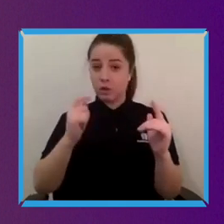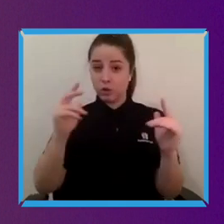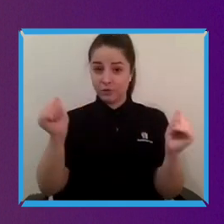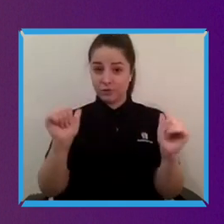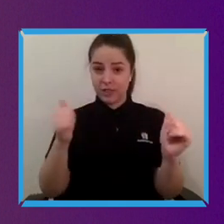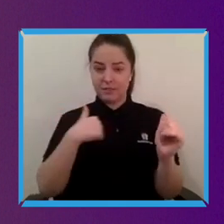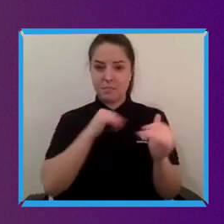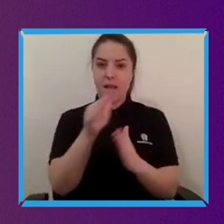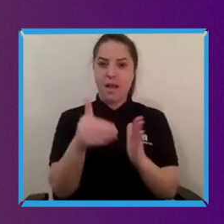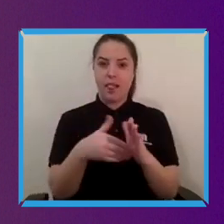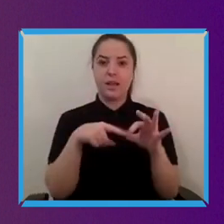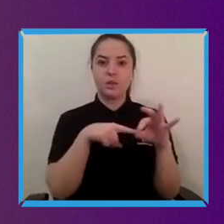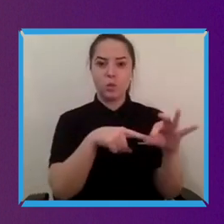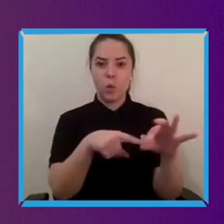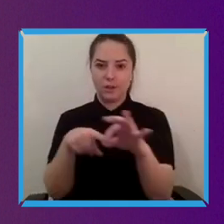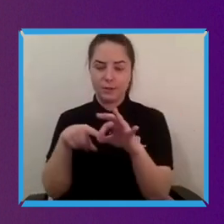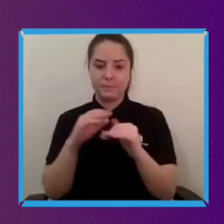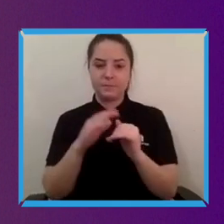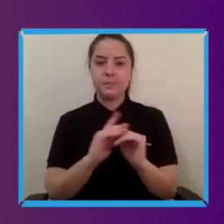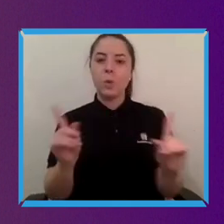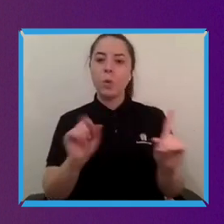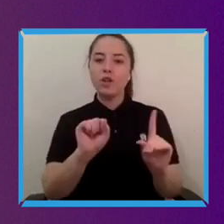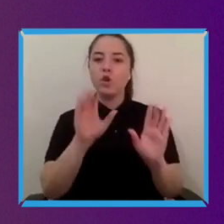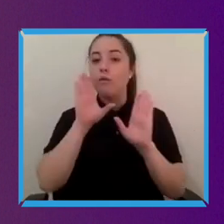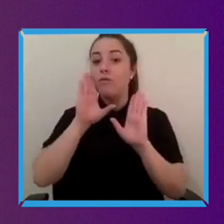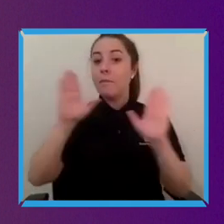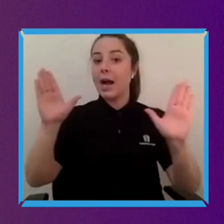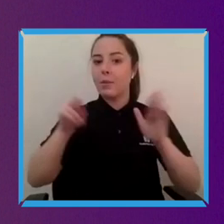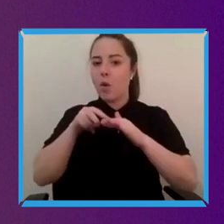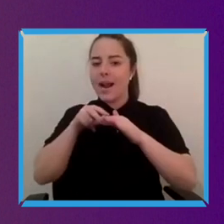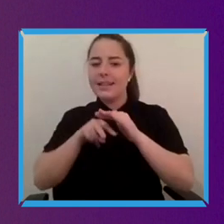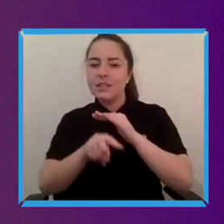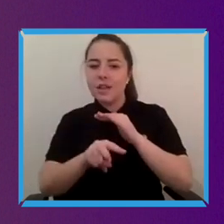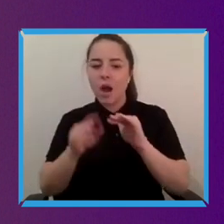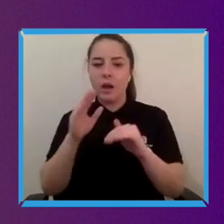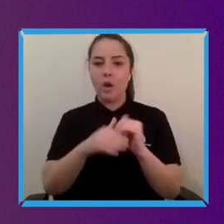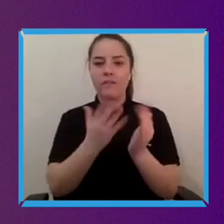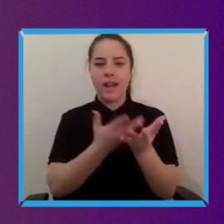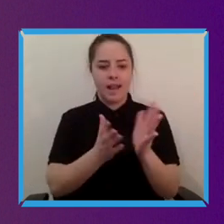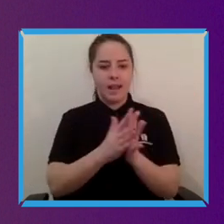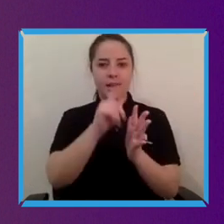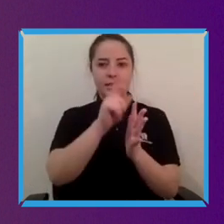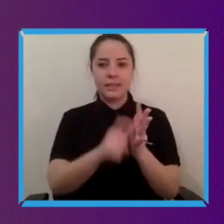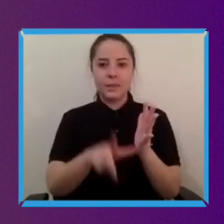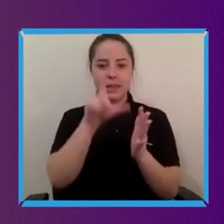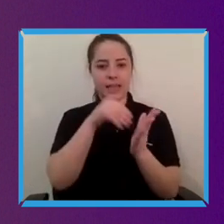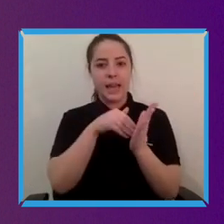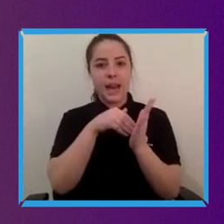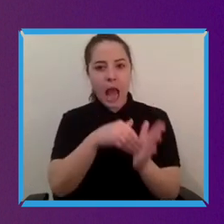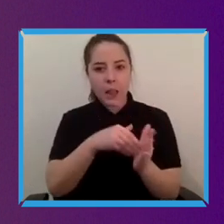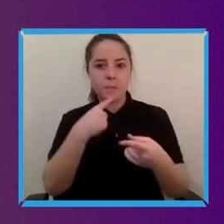is what is your remarkable insight on how disability can inform innovation.